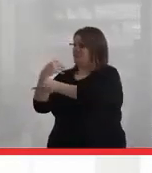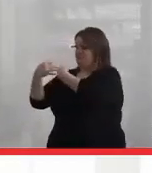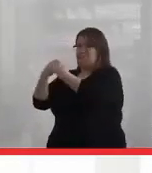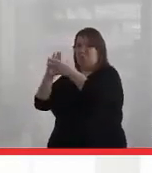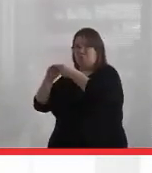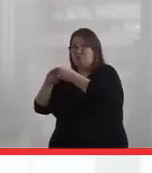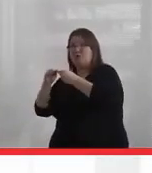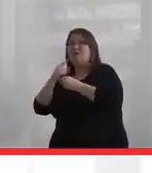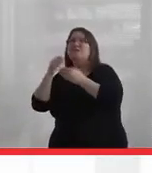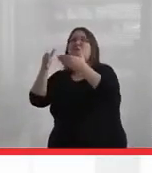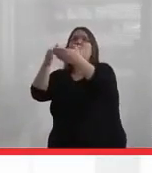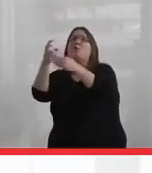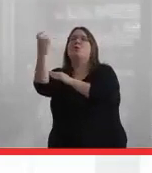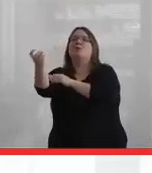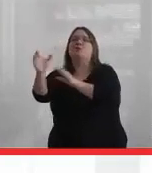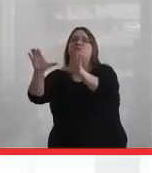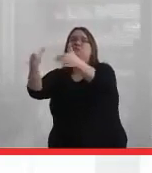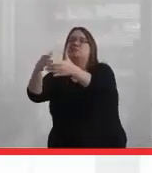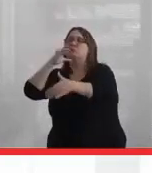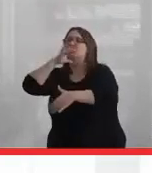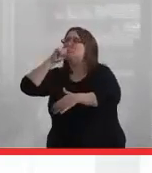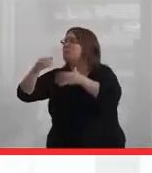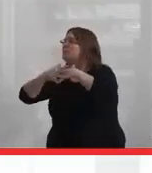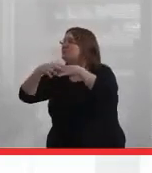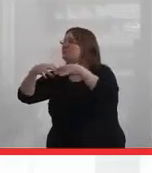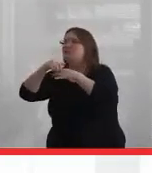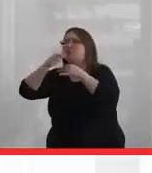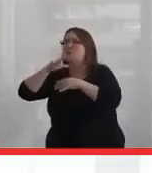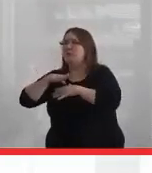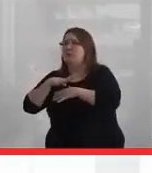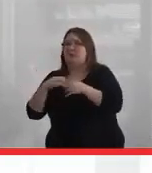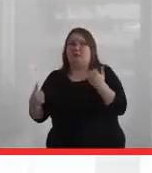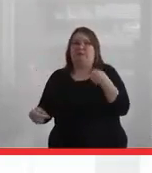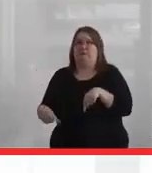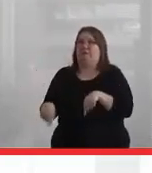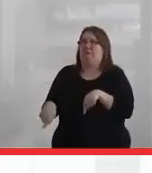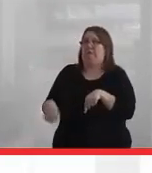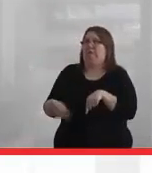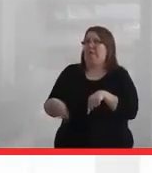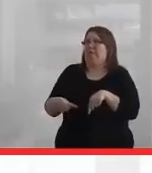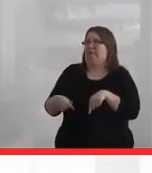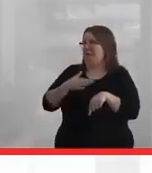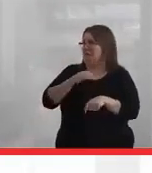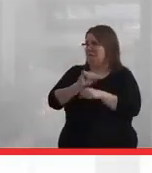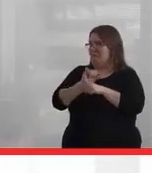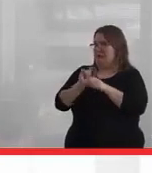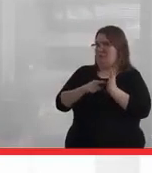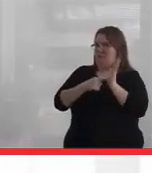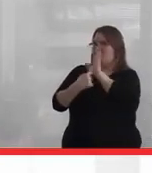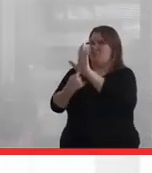He said over in the corner was a whole bunch of old Indigenous women, and he was terrified because of the work he was presenting and the pushback that he